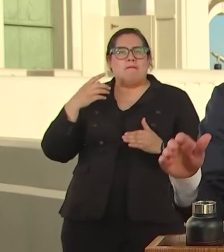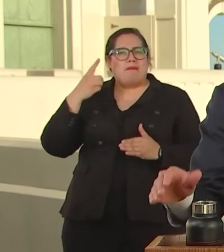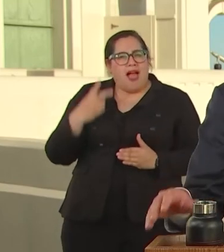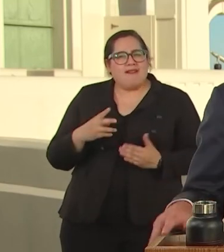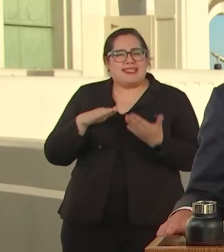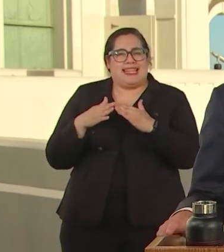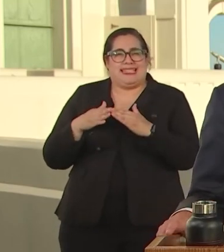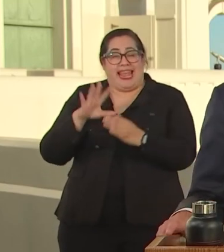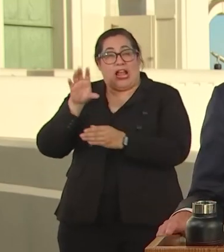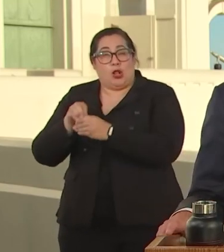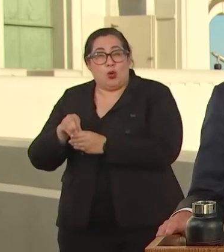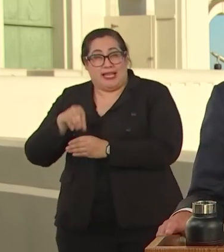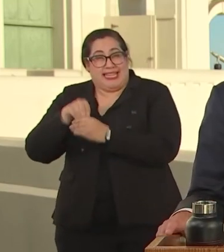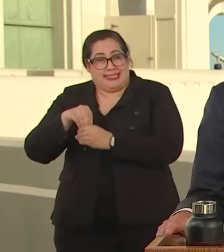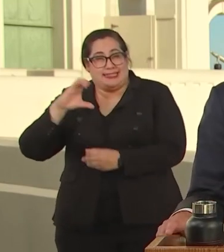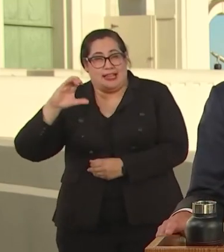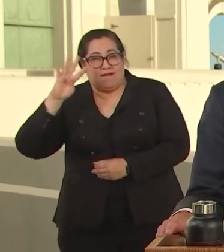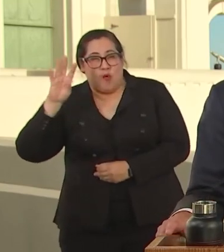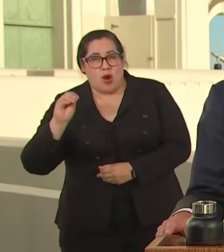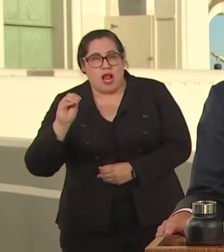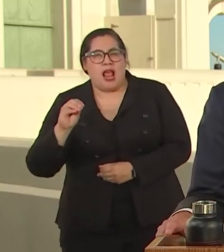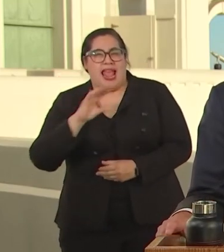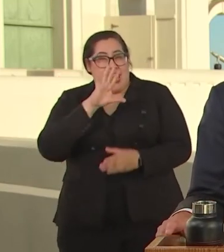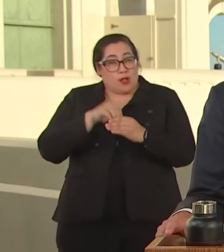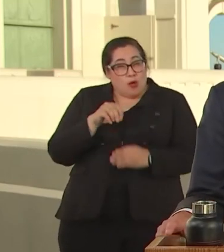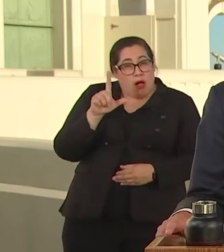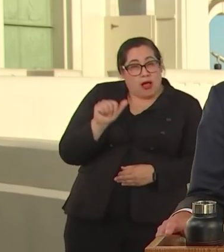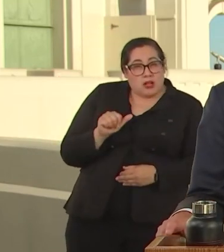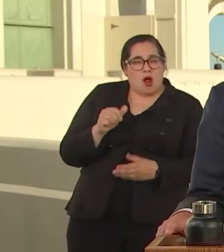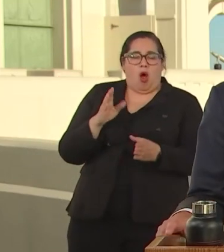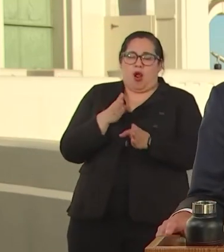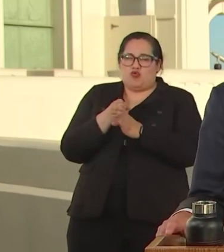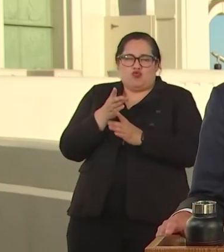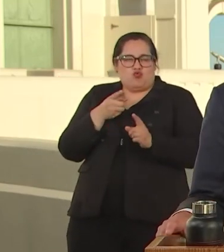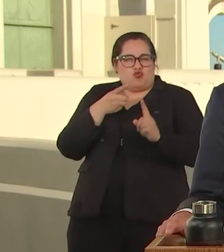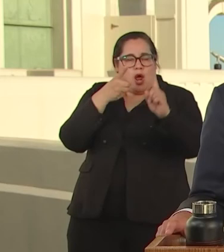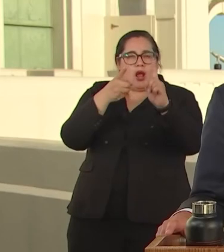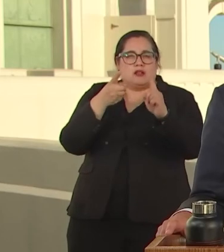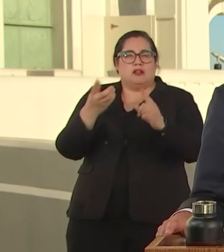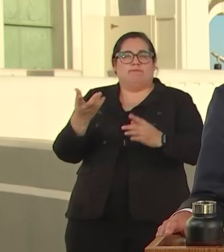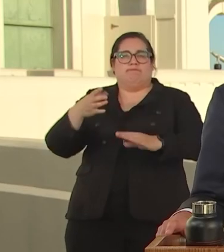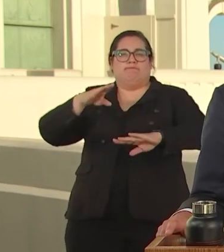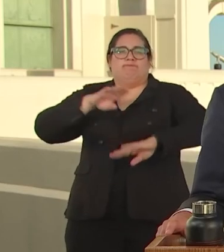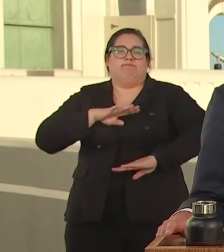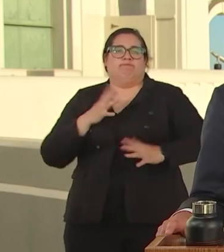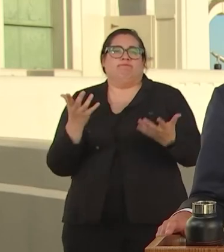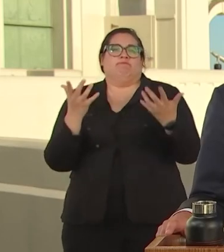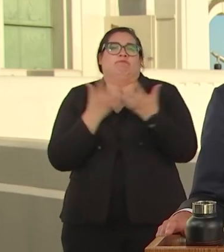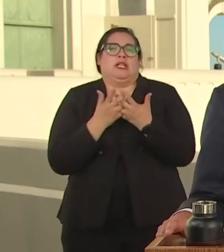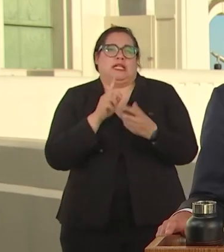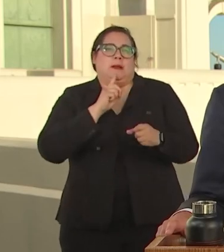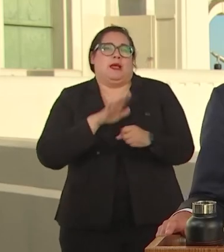THE PARIS CLIMATE ACCORD. IN CONTRAST JUST TWO COUNTRIES IN THE WORLD ARE ON TRACK TO DO THE SAME.